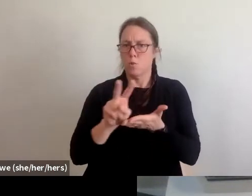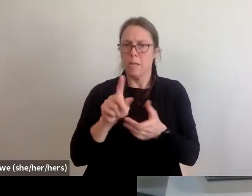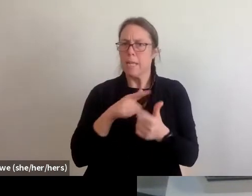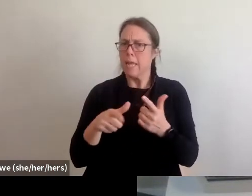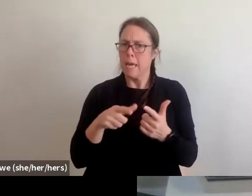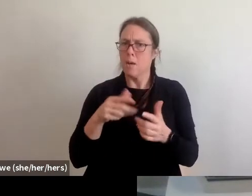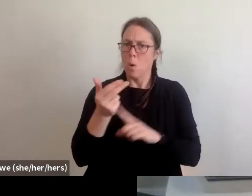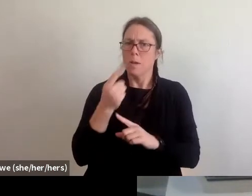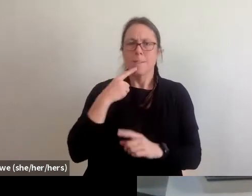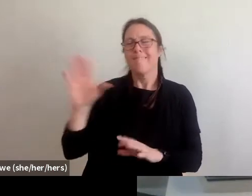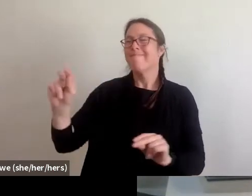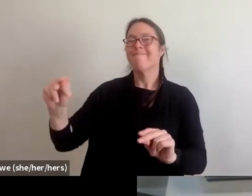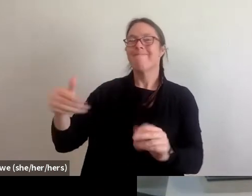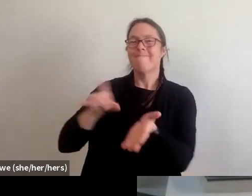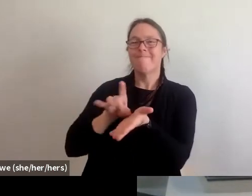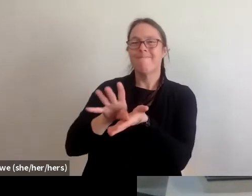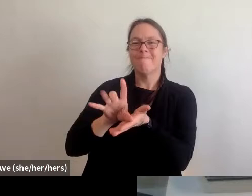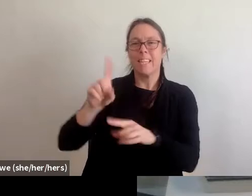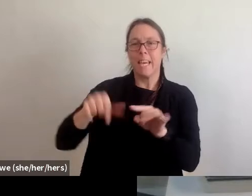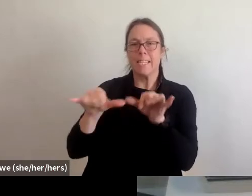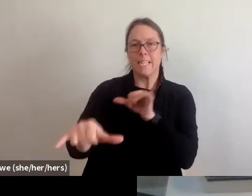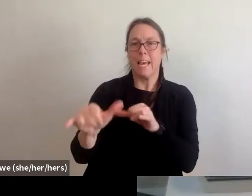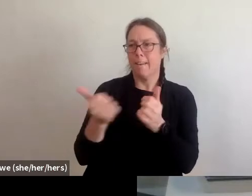In addition to the hotel stays and the rental assistance